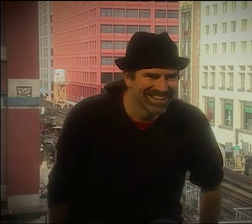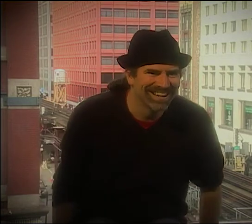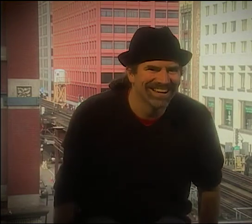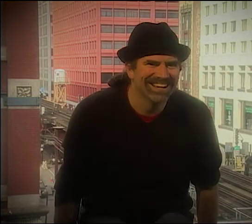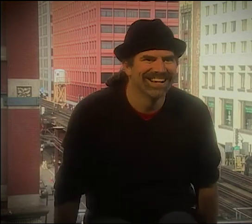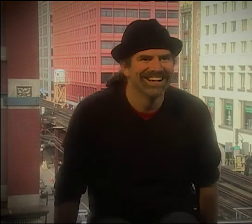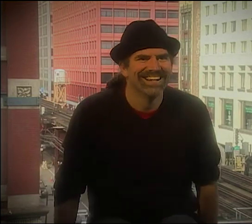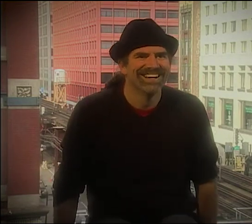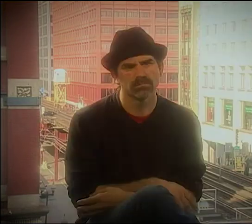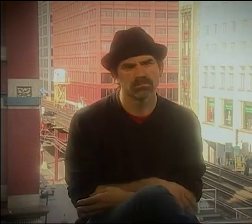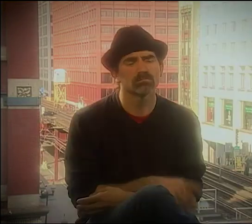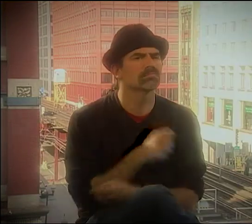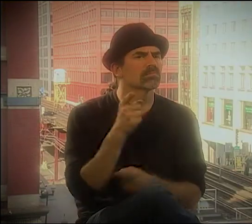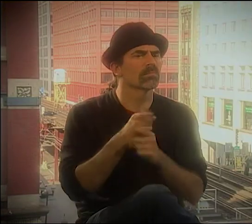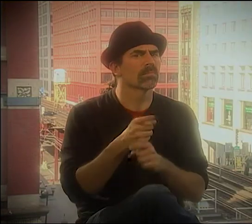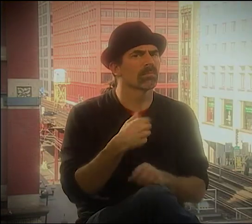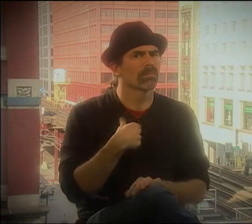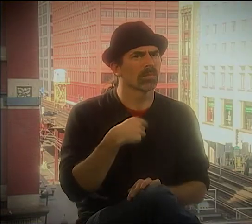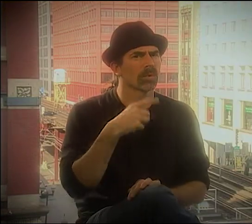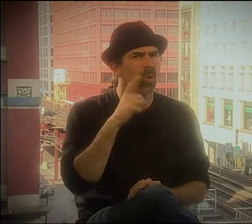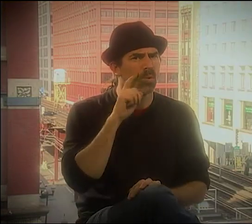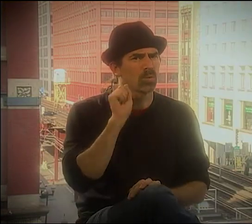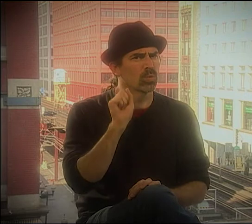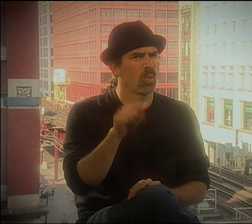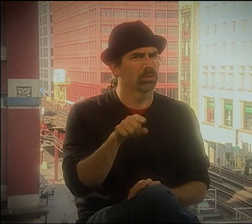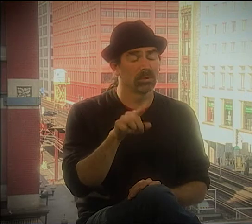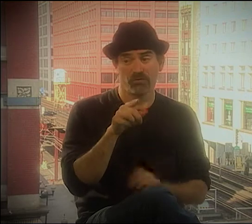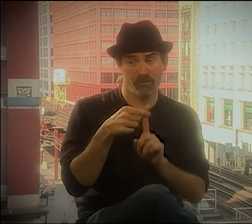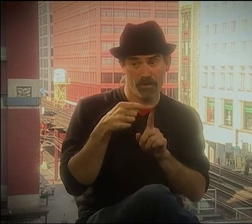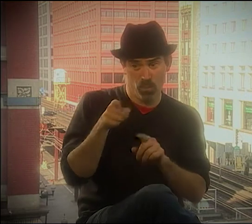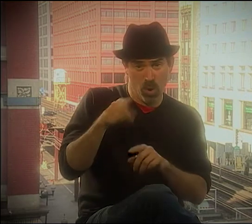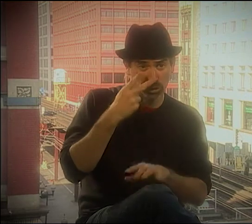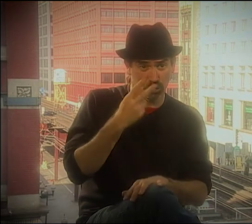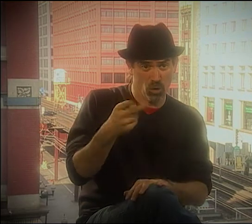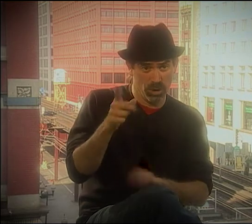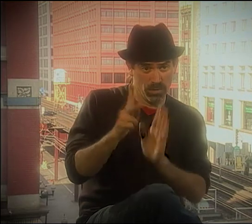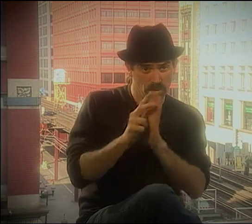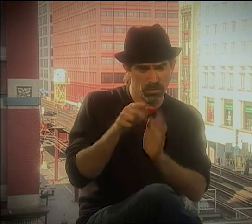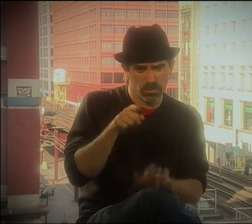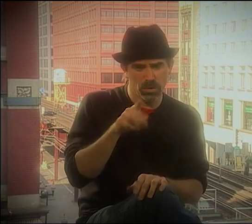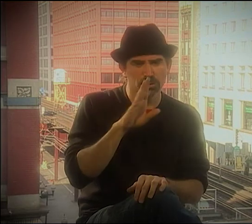YOU KNOW, EVERYBODY WOULD GO BACK AND FORTH IN INTERACTION WITH THE AUDIENCE. IT WAS AWESOME! IT WAS SO HOT!